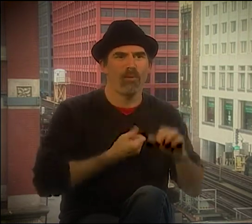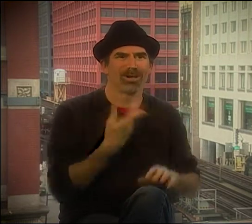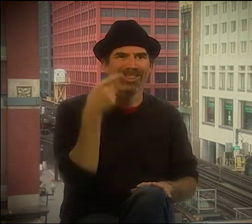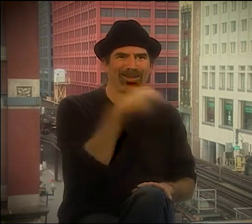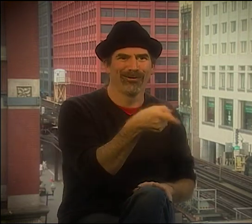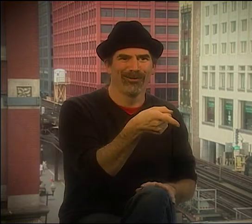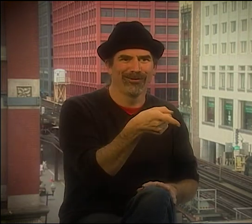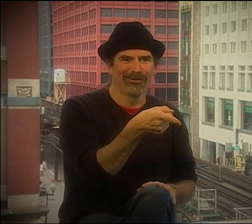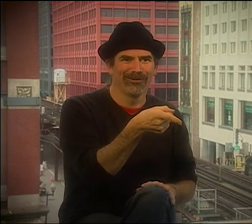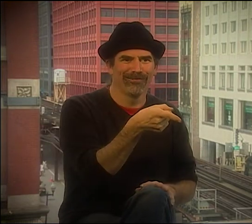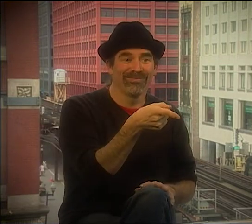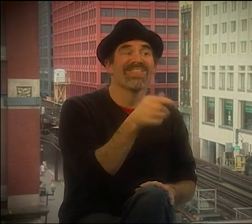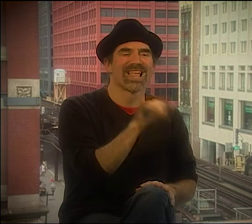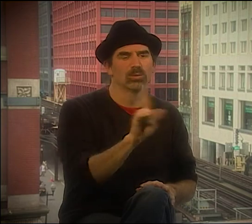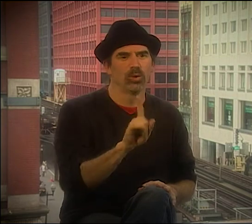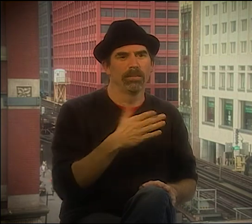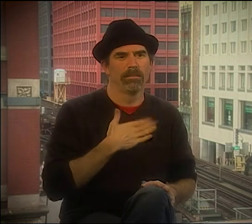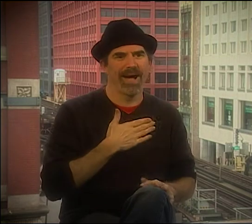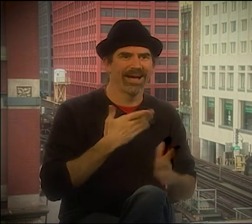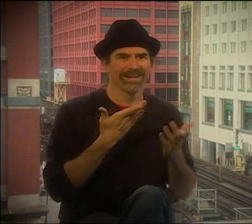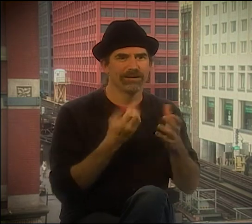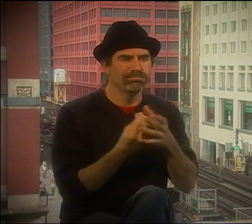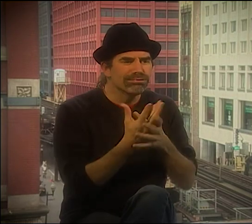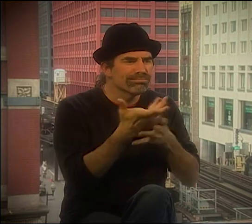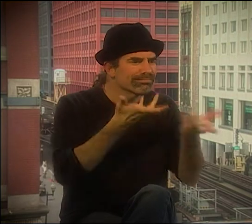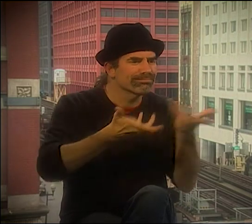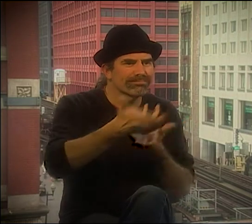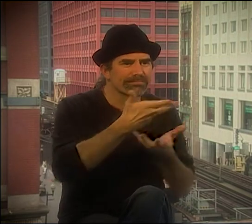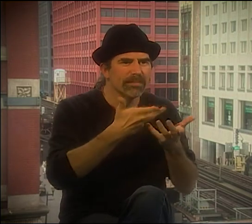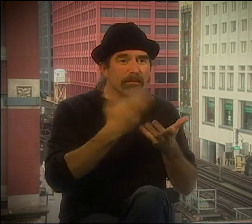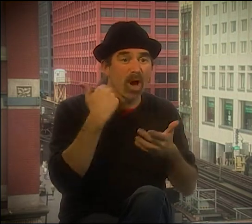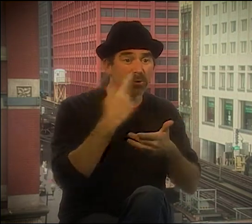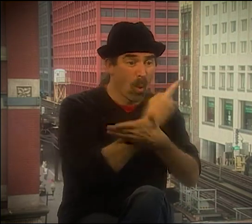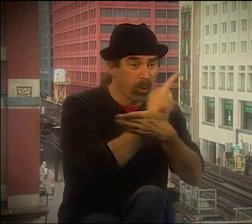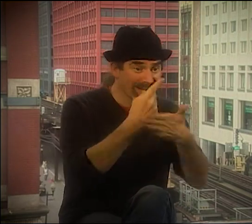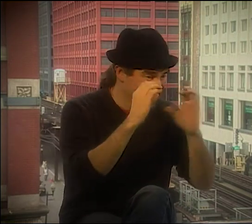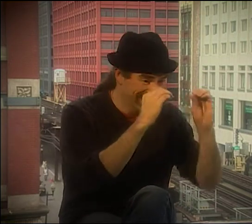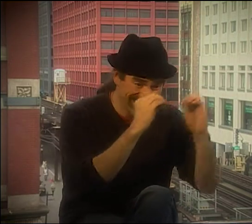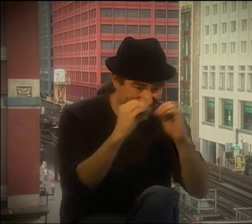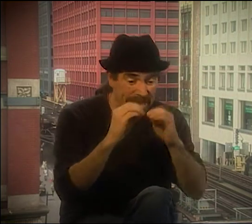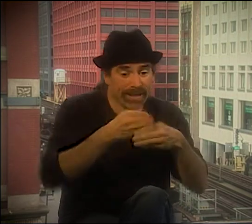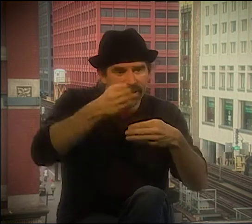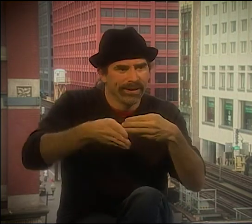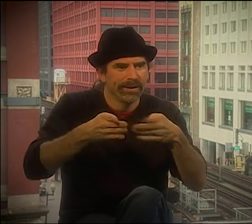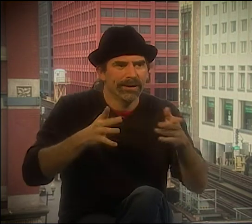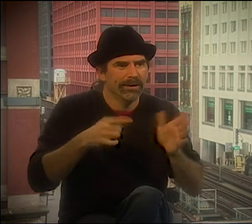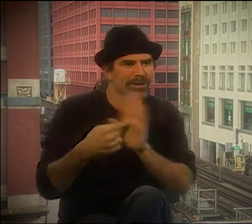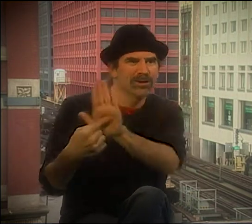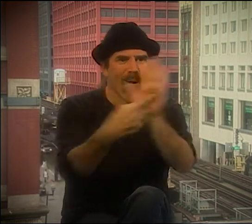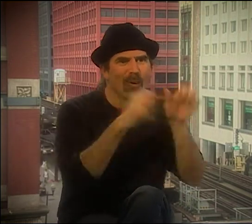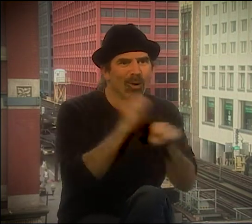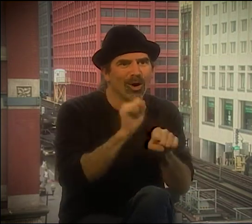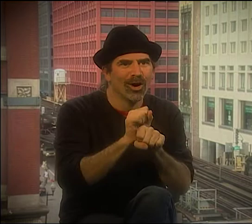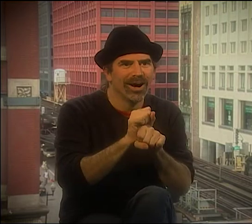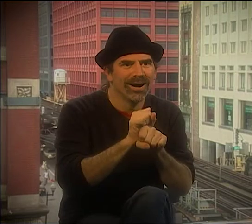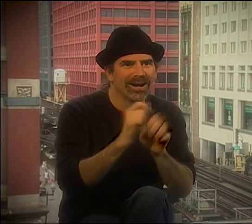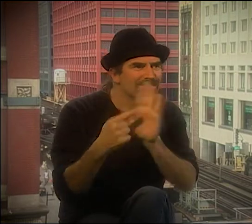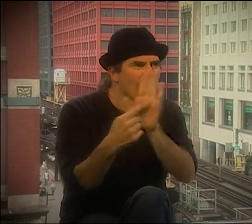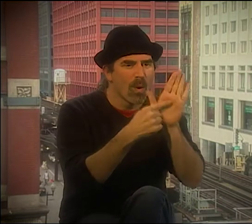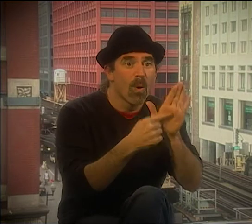IT WAS LIKE I HAD TO START ALL OVER AGAIN, SO I STARTED TEACHING POETRY. AND THAT'S WHERE I FELT LIKE I WAS BECOMING MYSELF AGAIN.